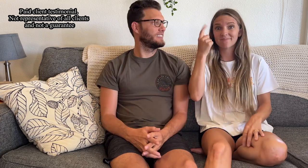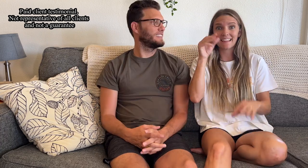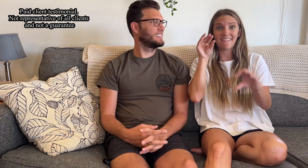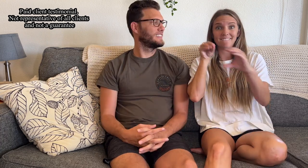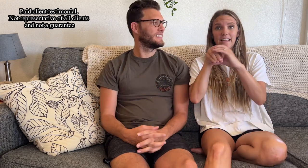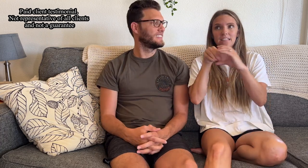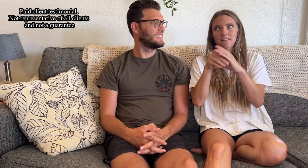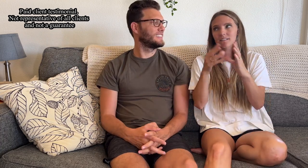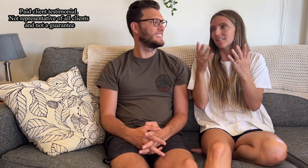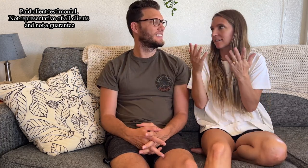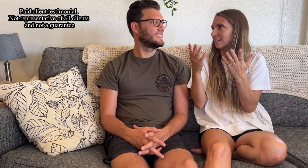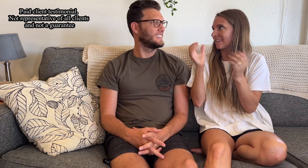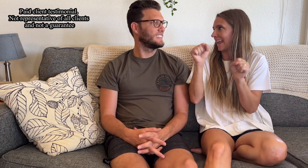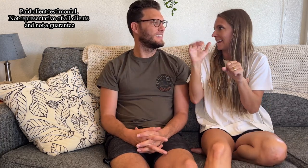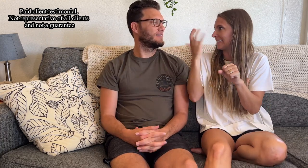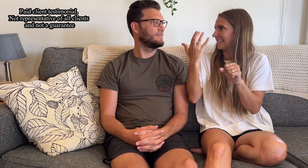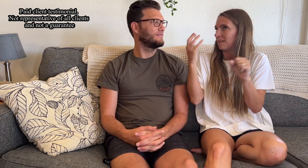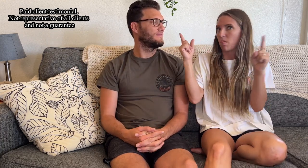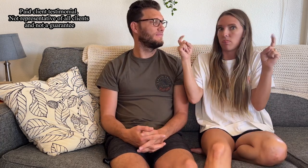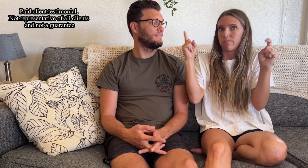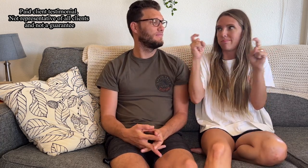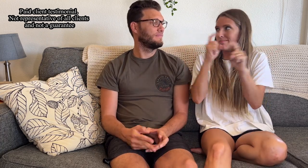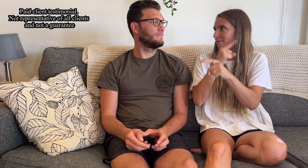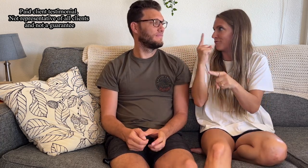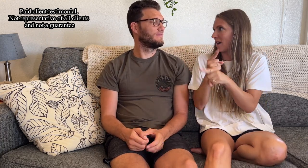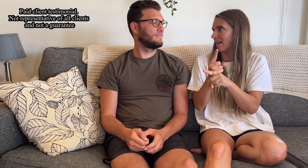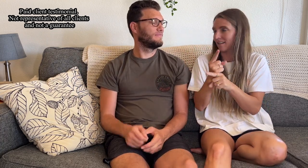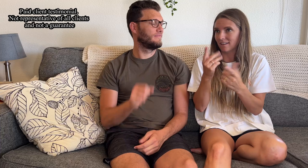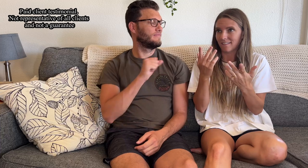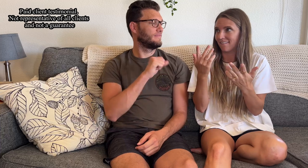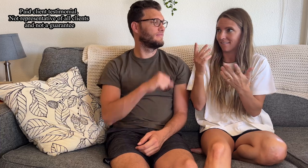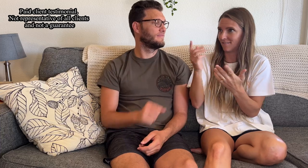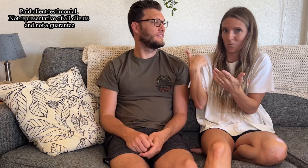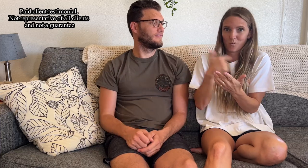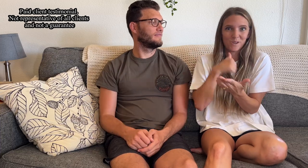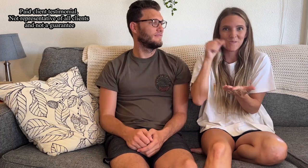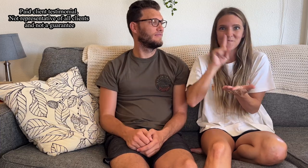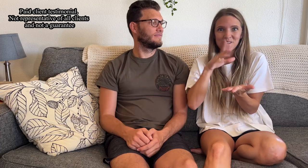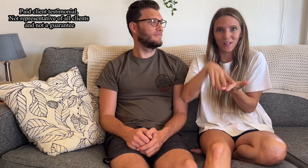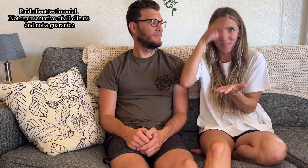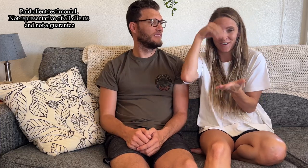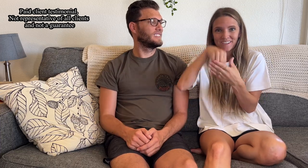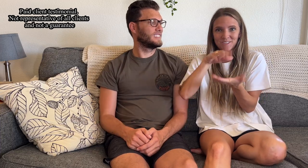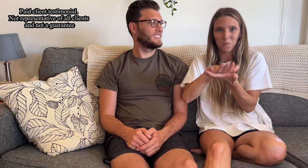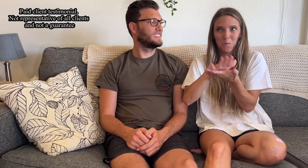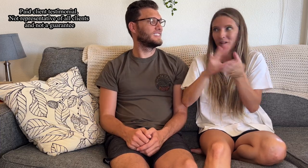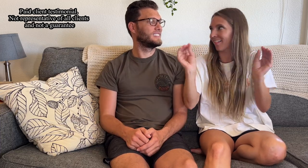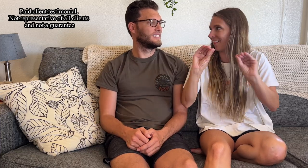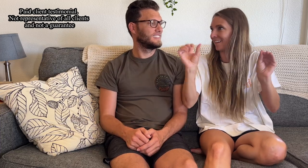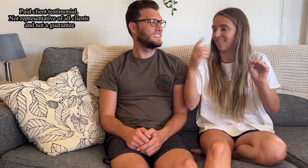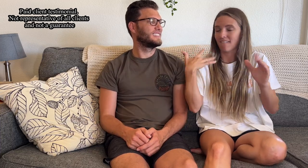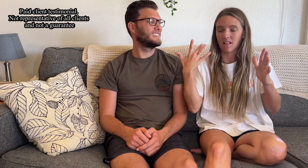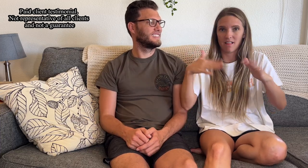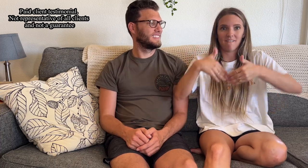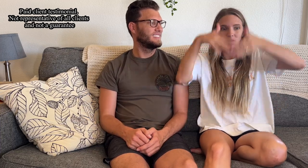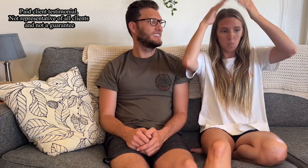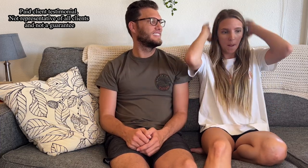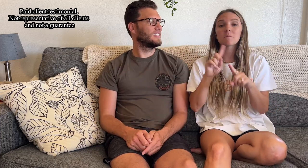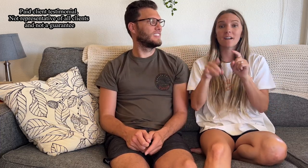Investing can seem complicated, right..We don't really learn in school, it can be overwhelming.